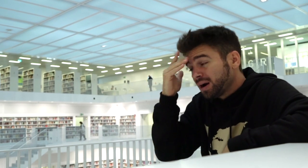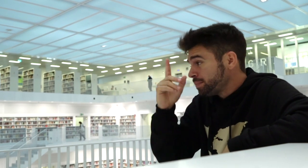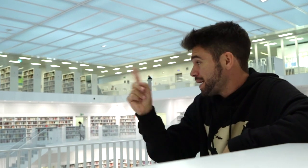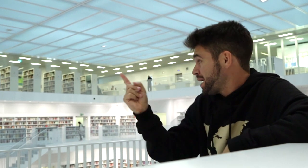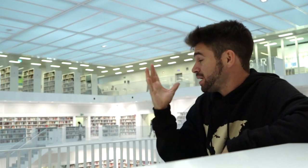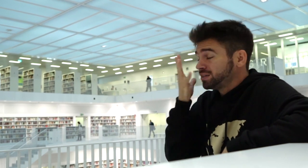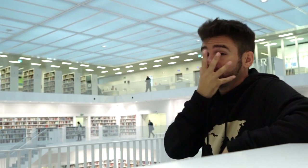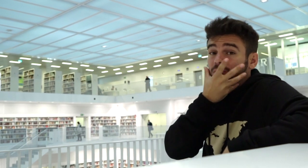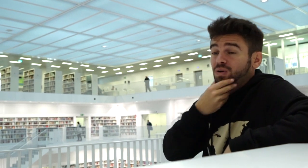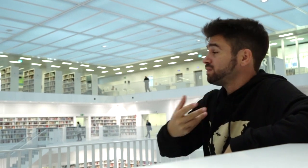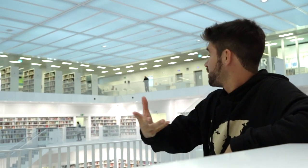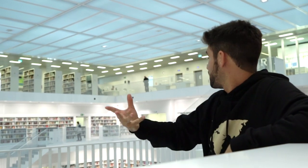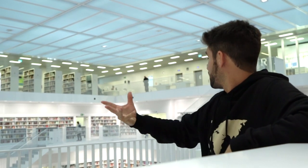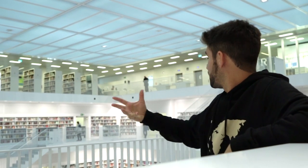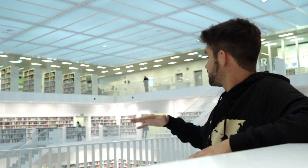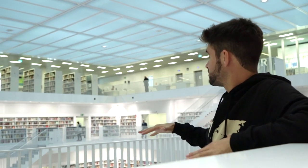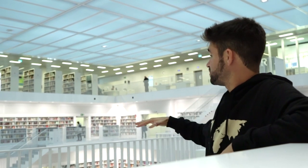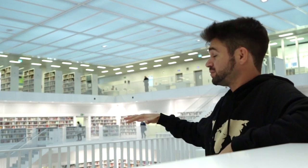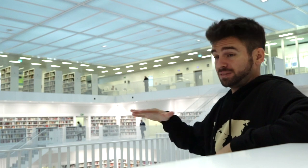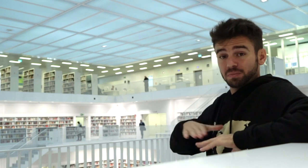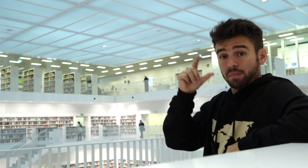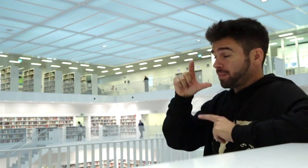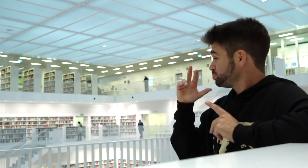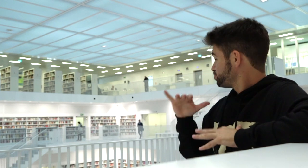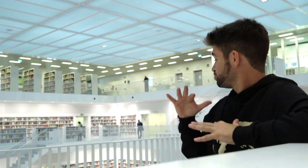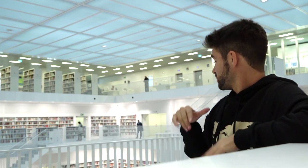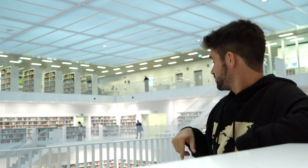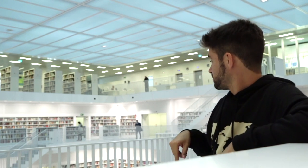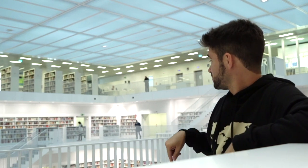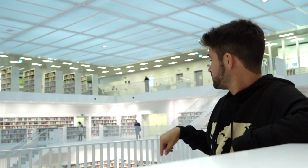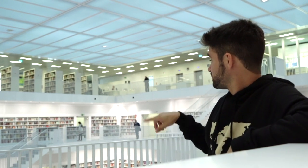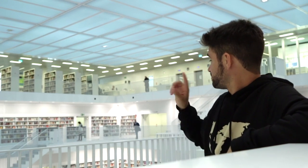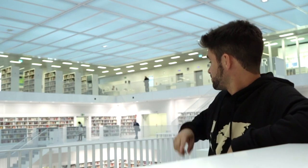But this is a gorgeous library. I am seeing too many people here.